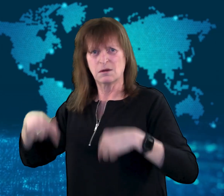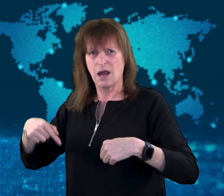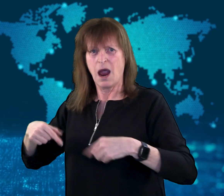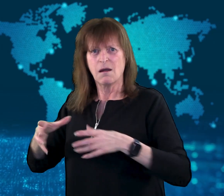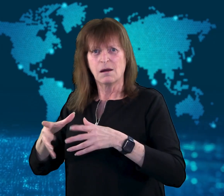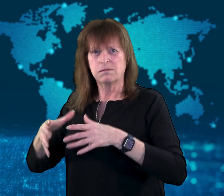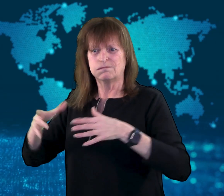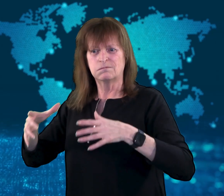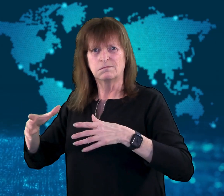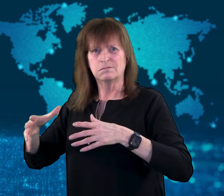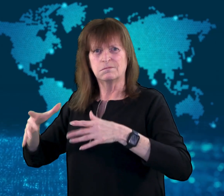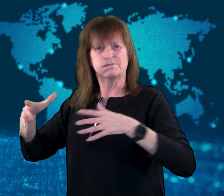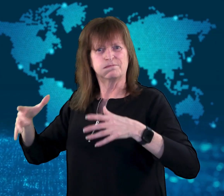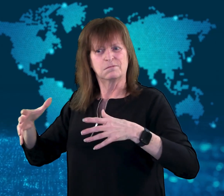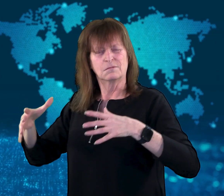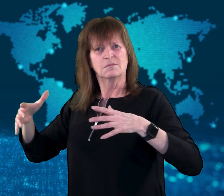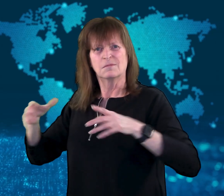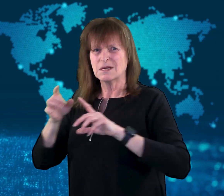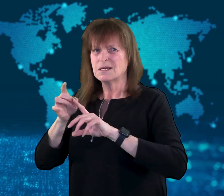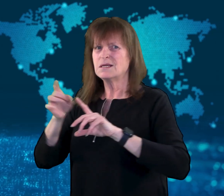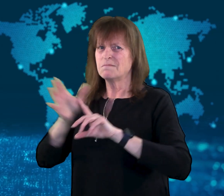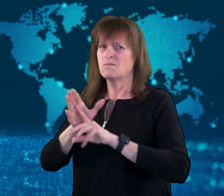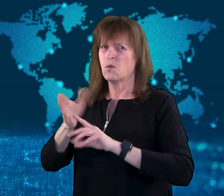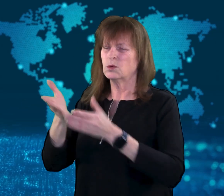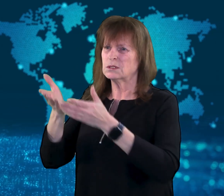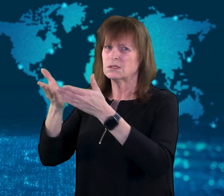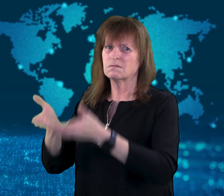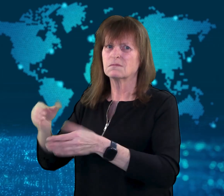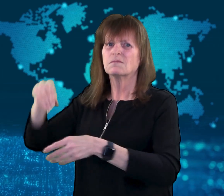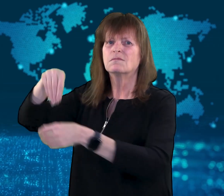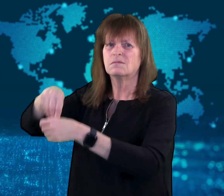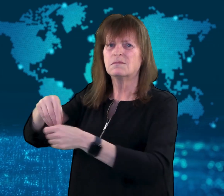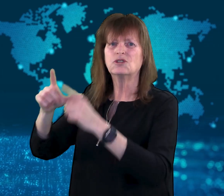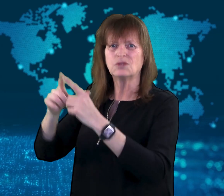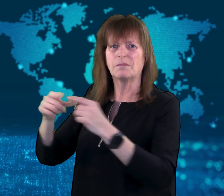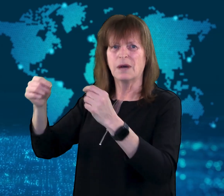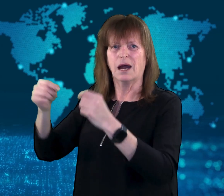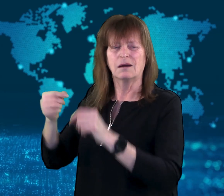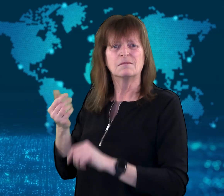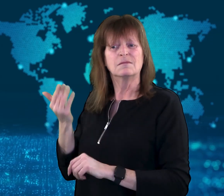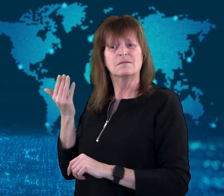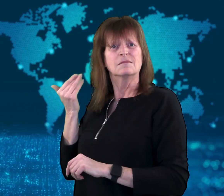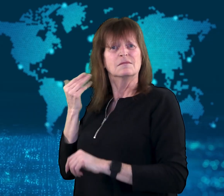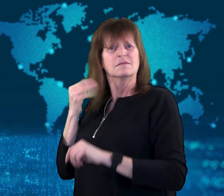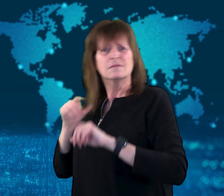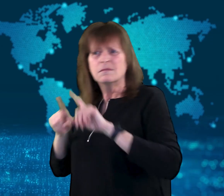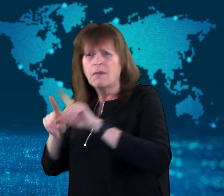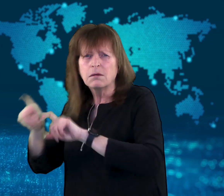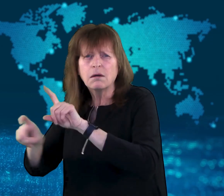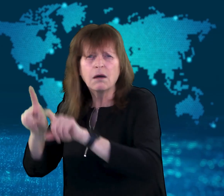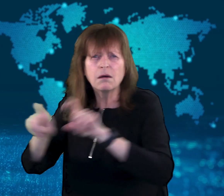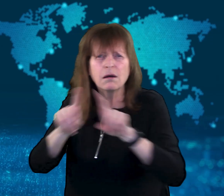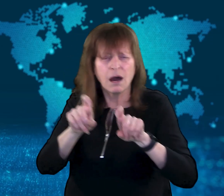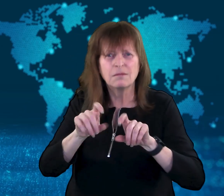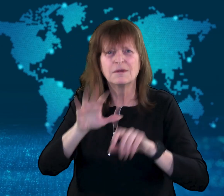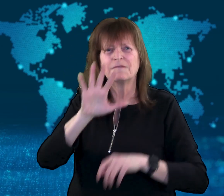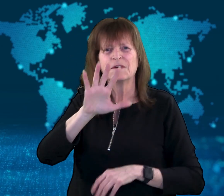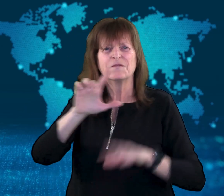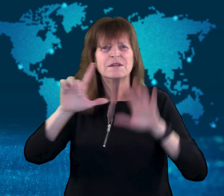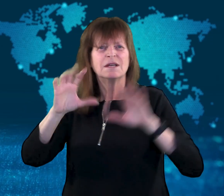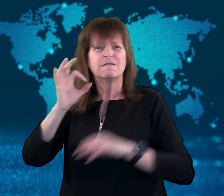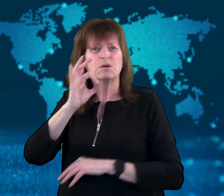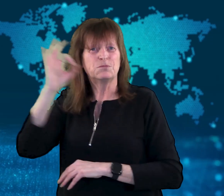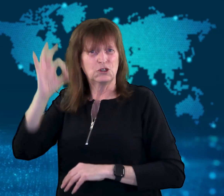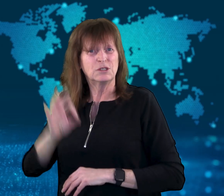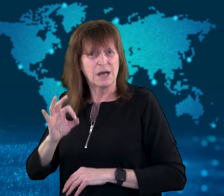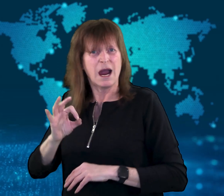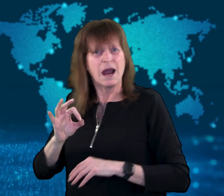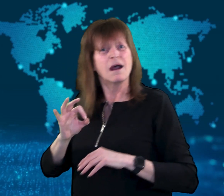A recent survey showed that 57% of respondents support legal recognition of